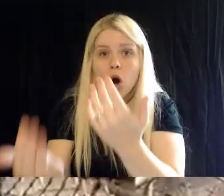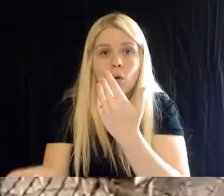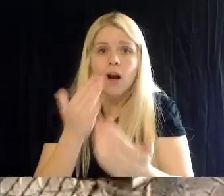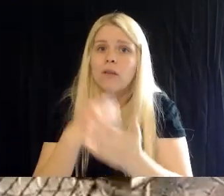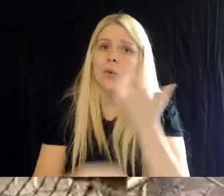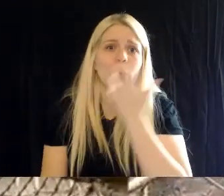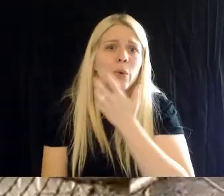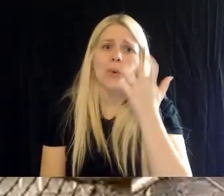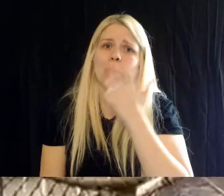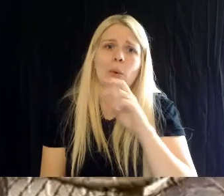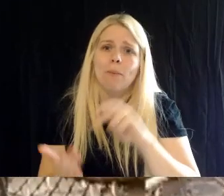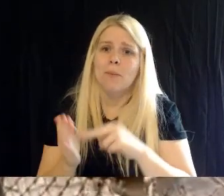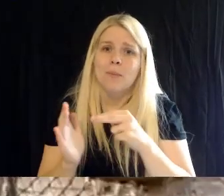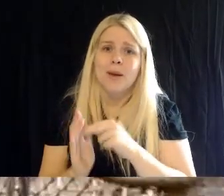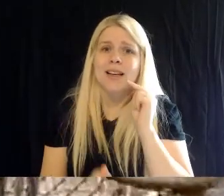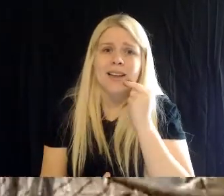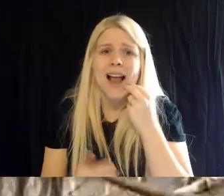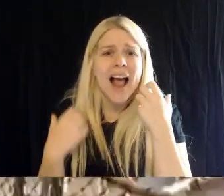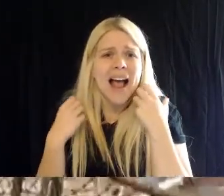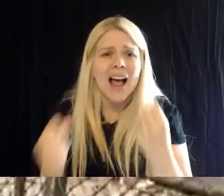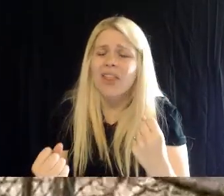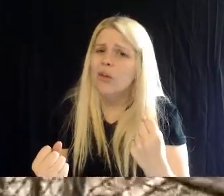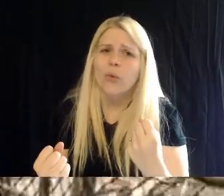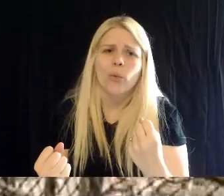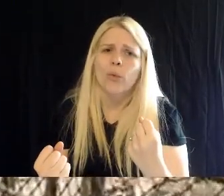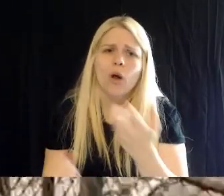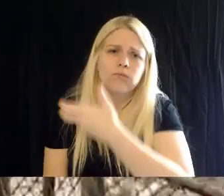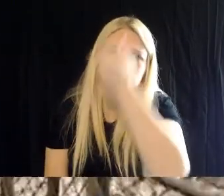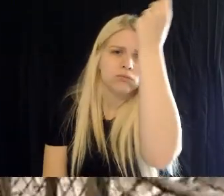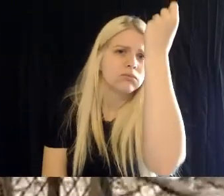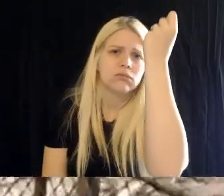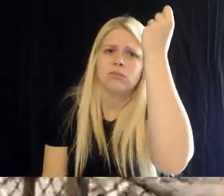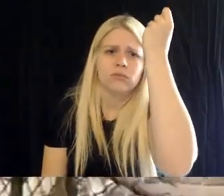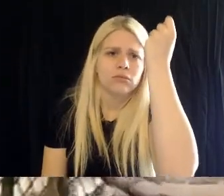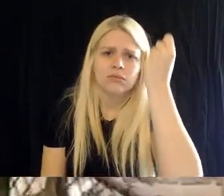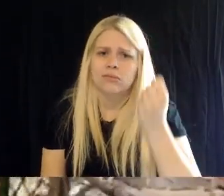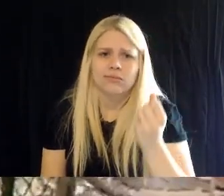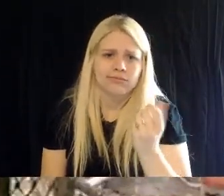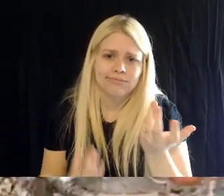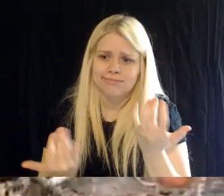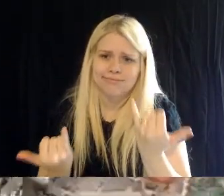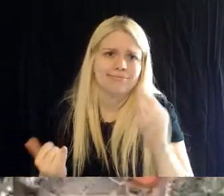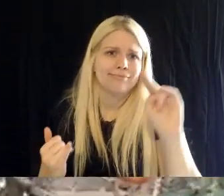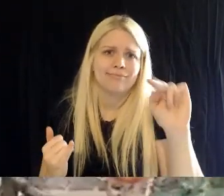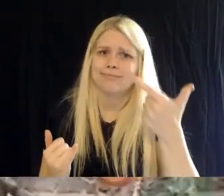away the the nutrients that they're trying to tap there. So there are a lot